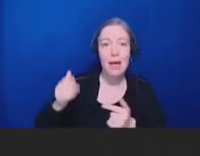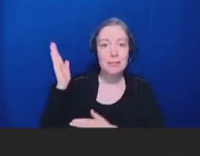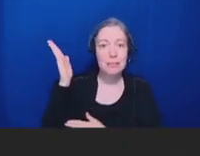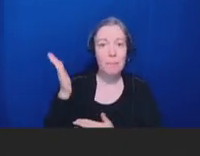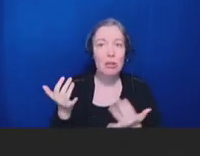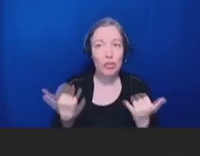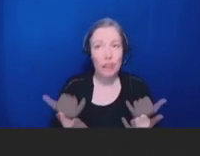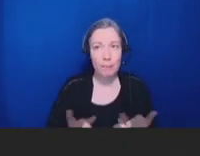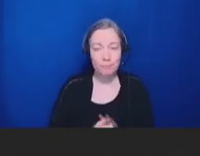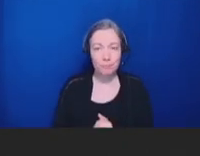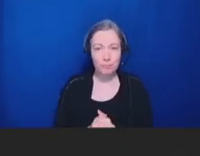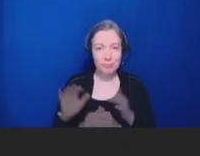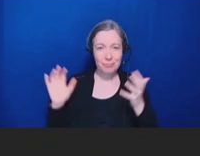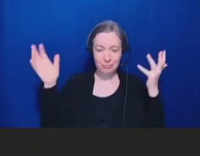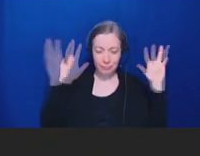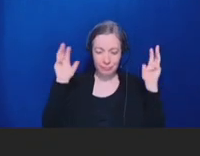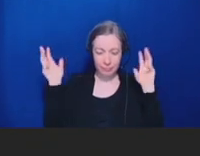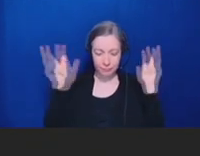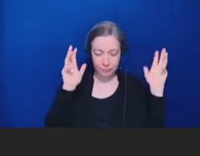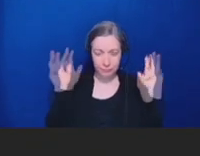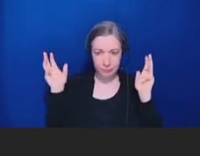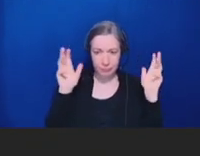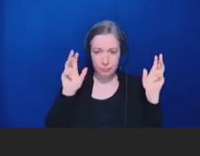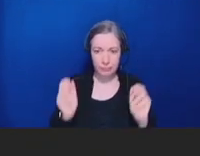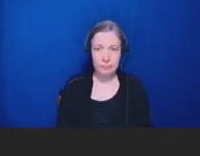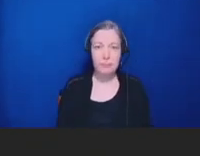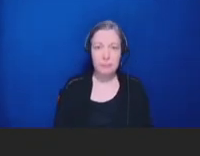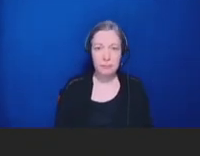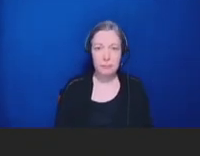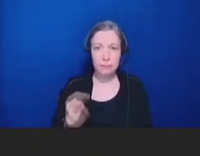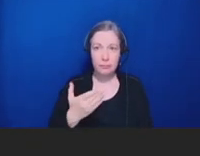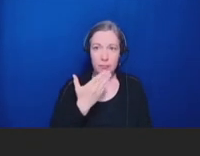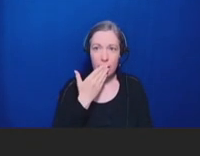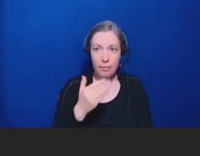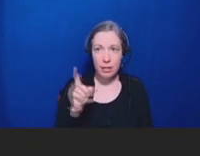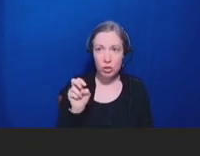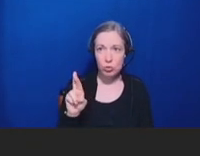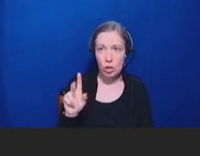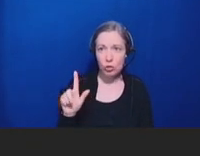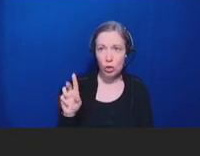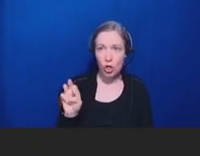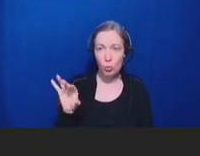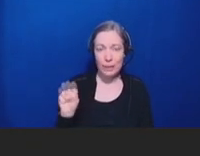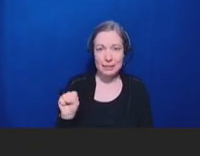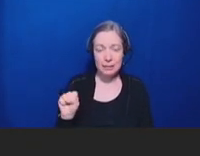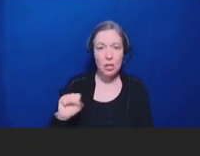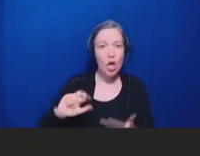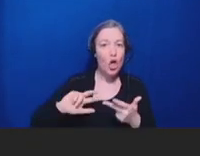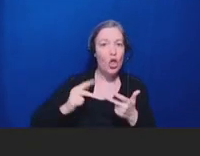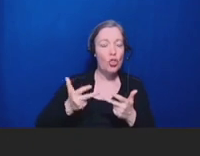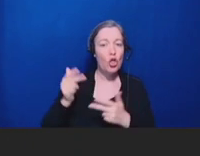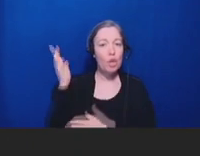Robert Hopkins, Jr.: Thank you, Dr. Lewis. Our third presenter on this panel is Dr. Aaron